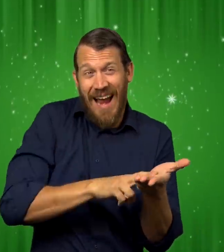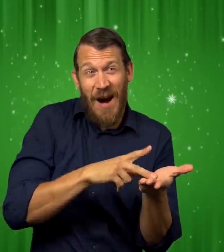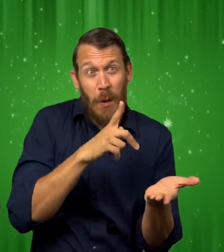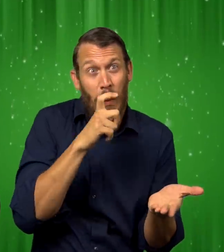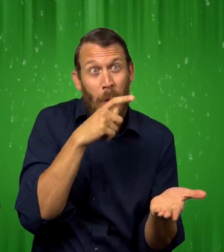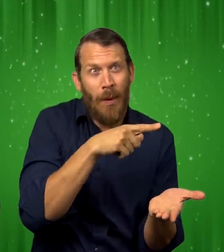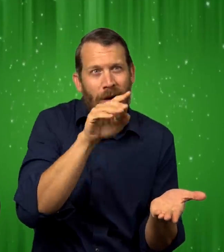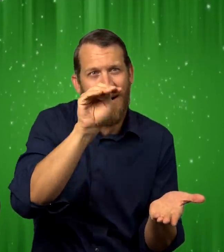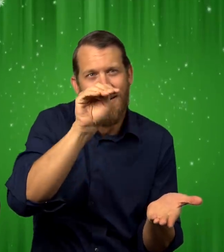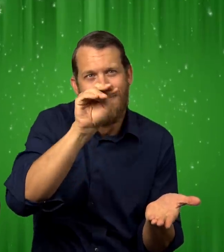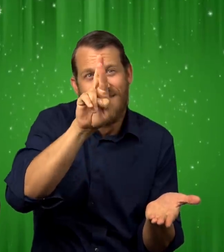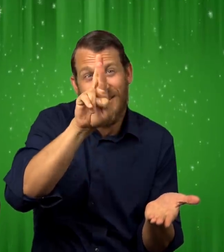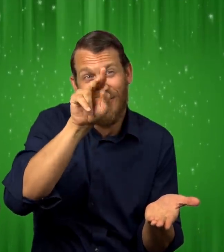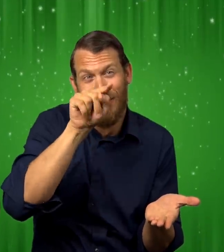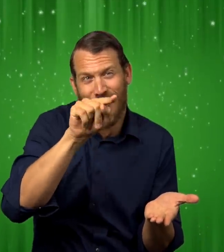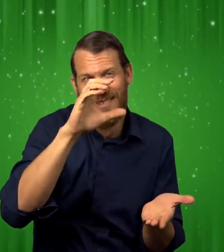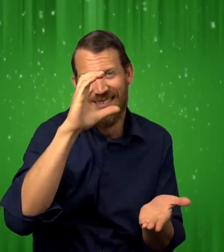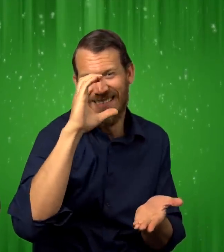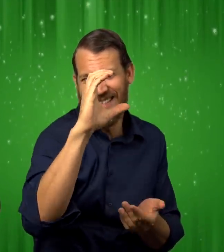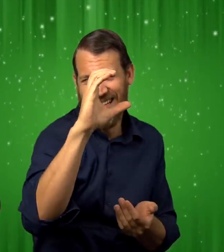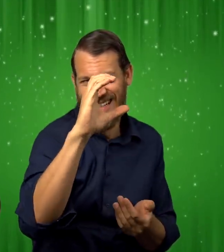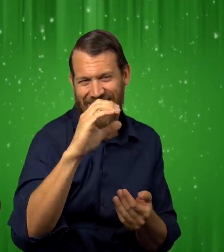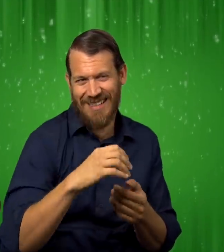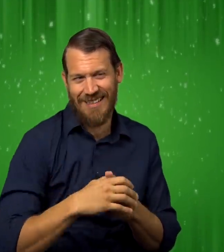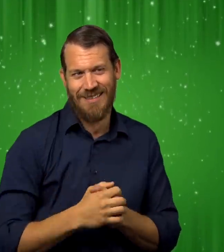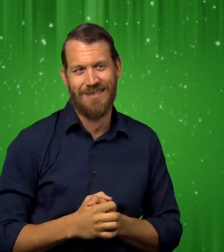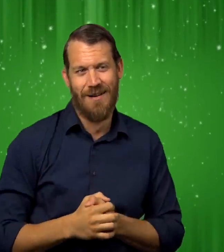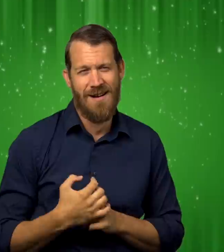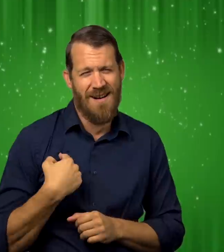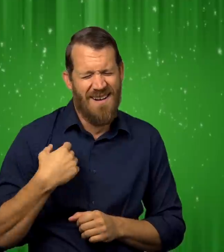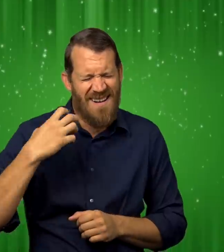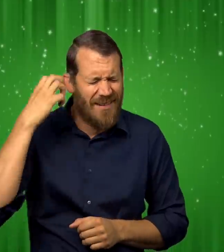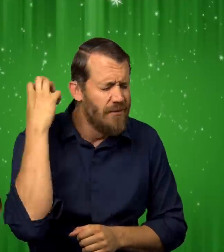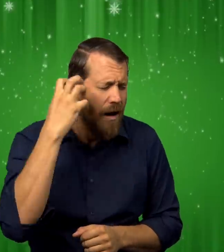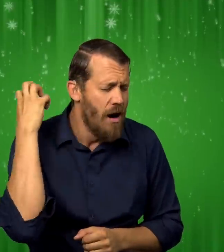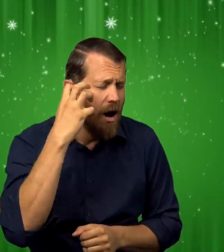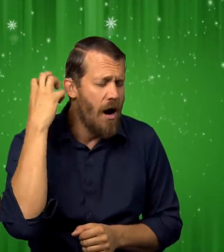Signed Mr. C. I shook the bell.